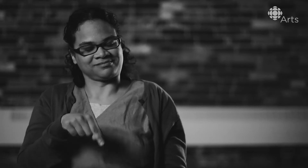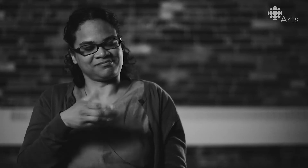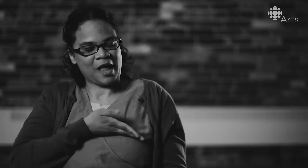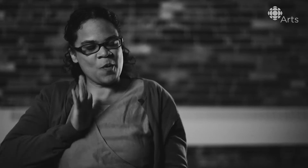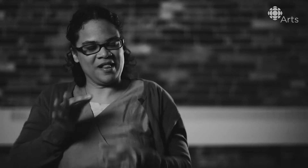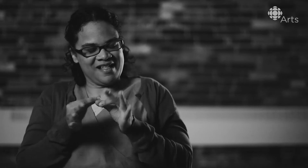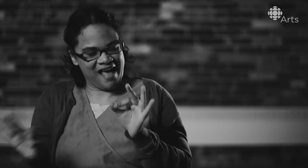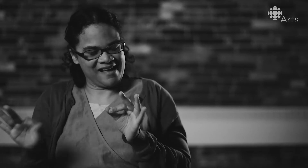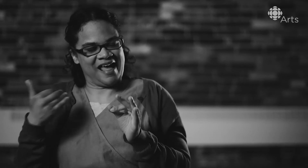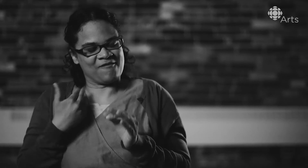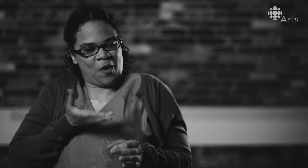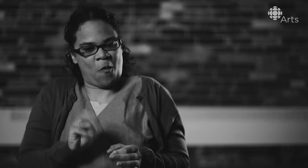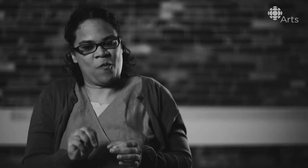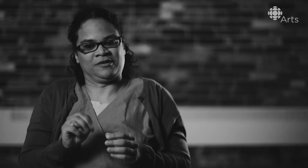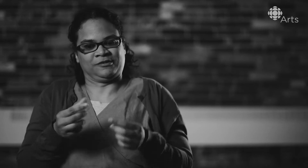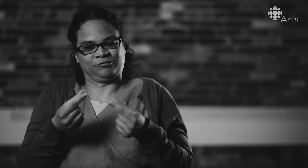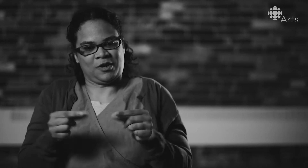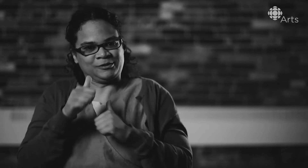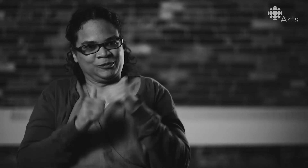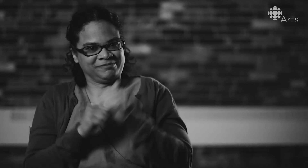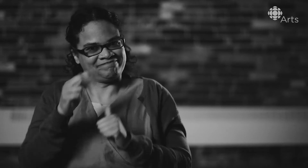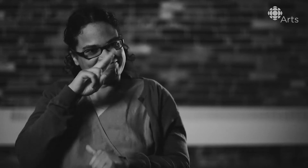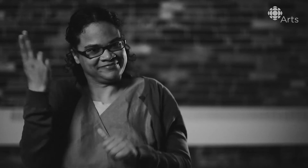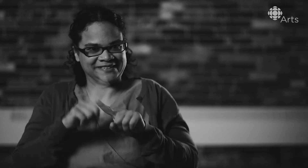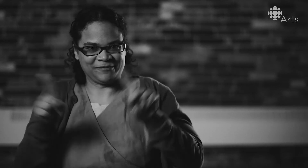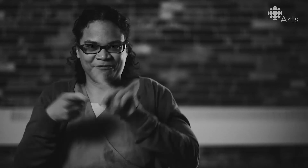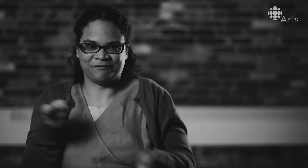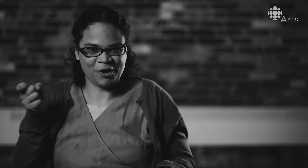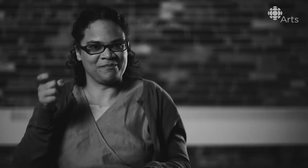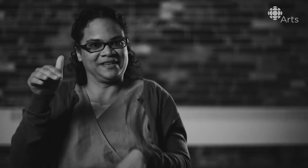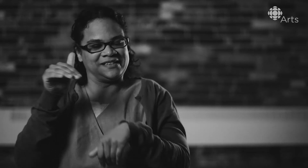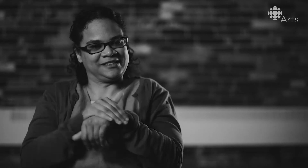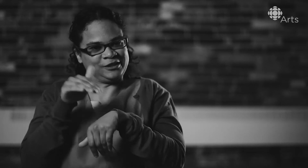That's the heart of what we are. It's a very unique language, and it's ours.